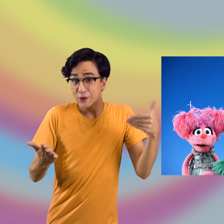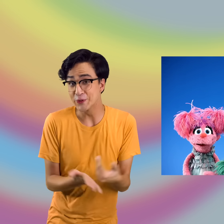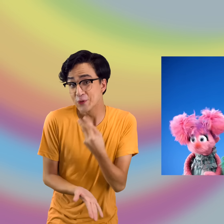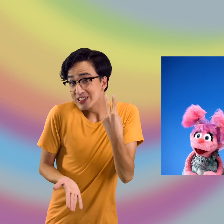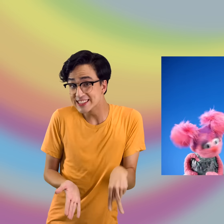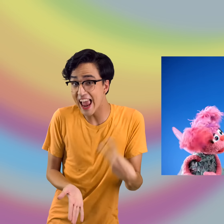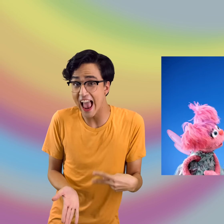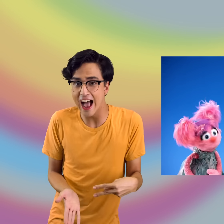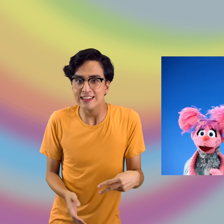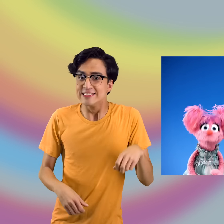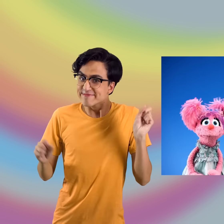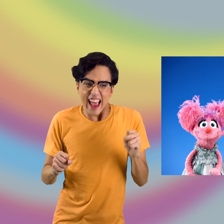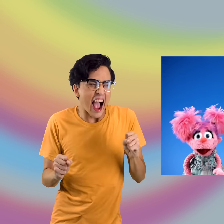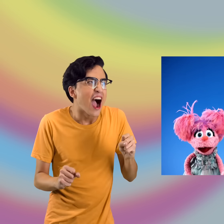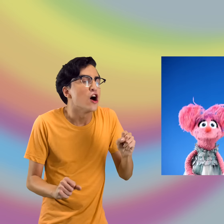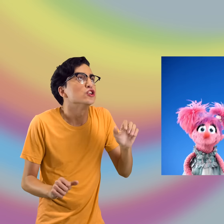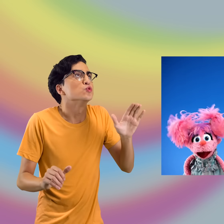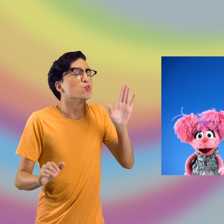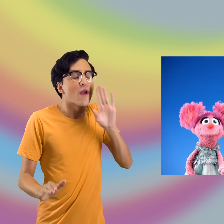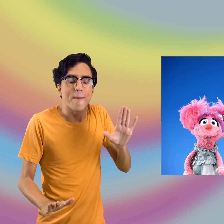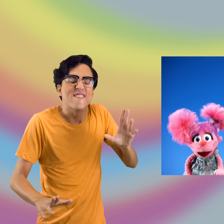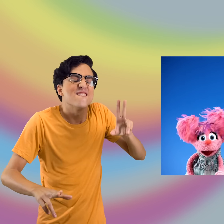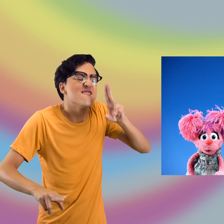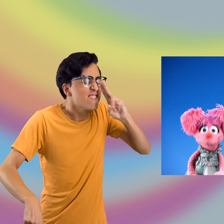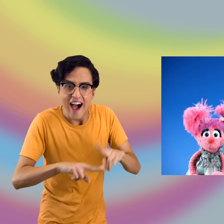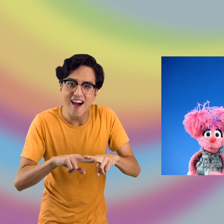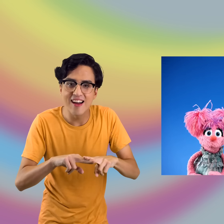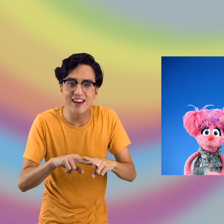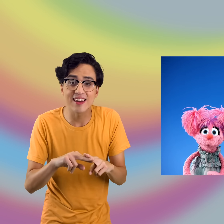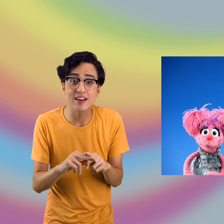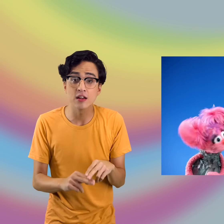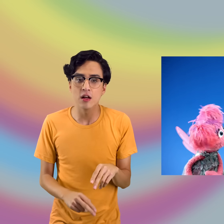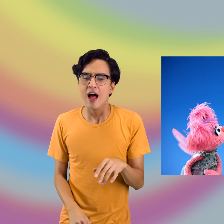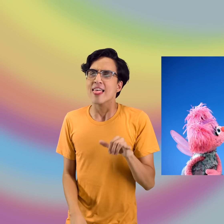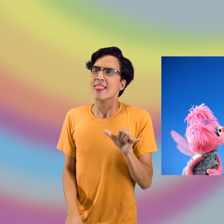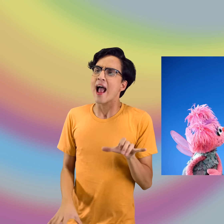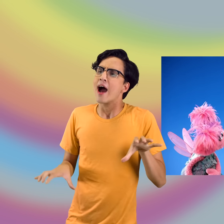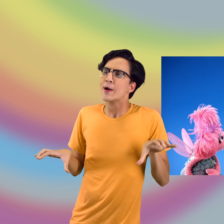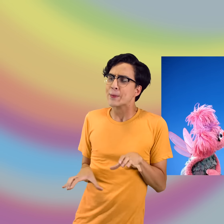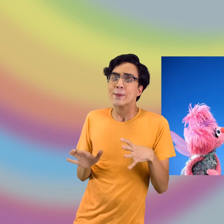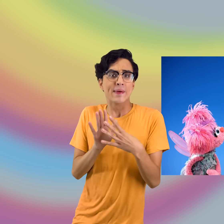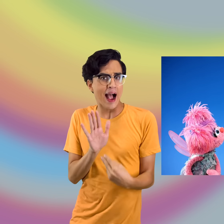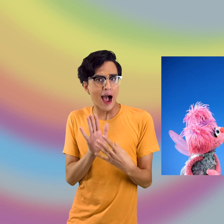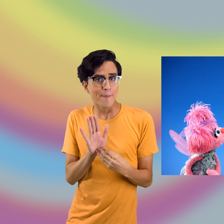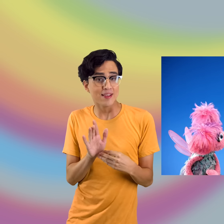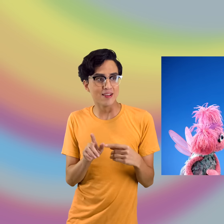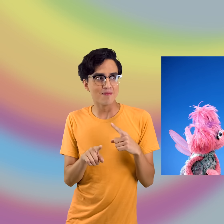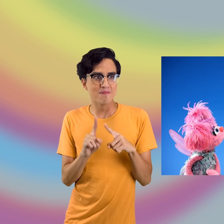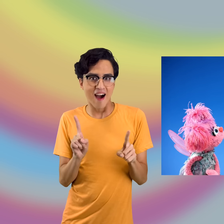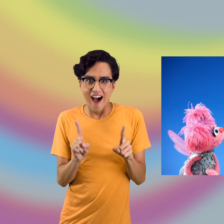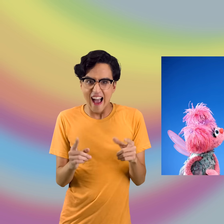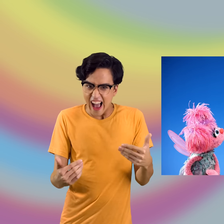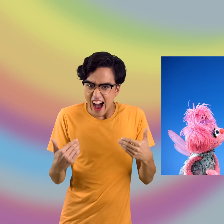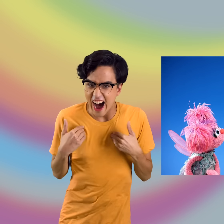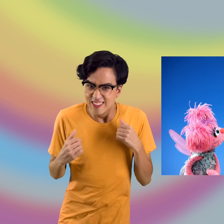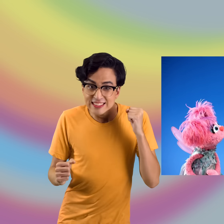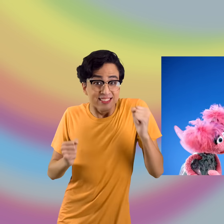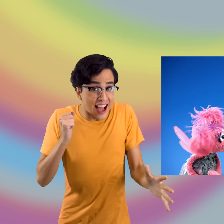And it's going to be so much fun. Yeah. Oh, it's sort of like “Simon Says,” but with singing.